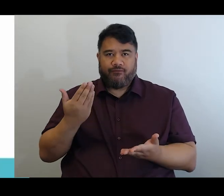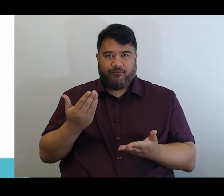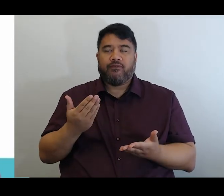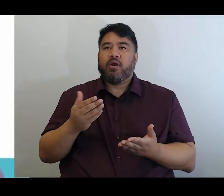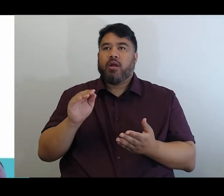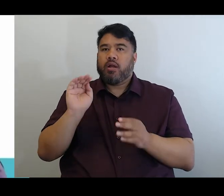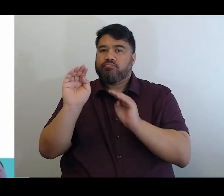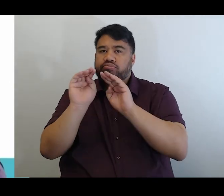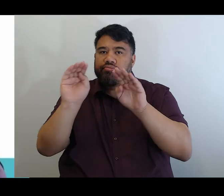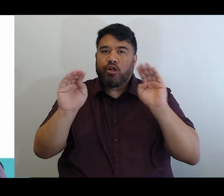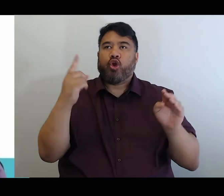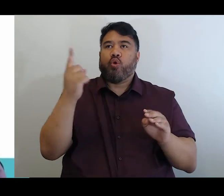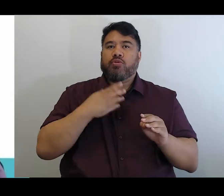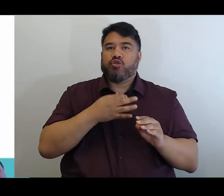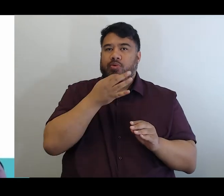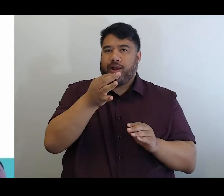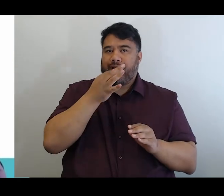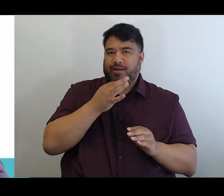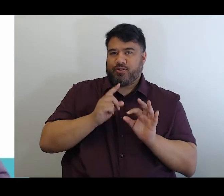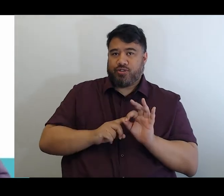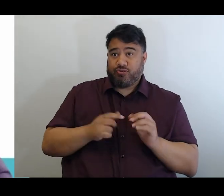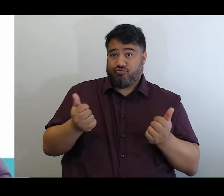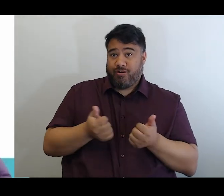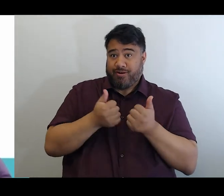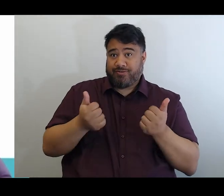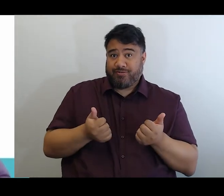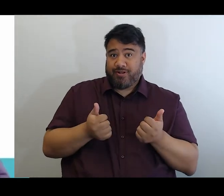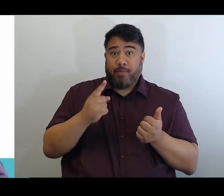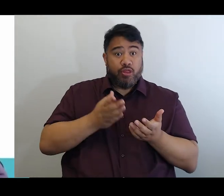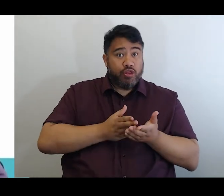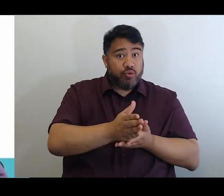You can also indicate if that's difficult for you to do.